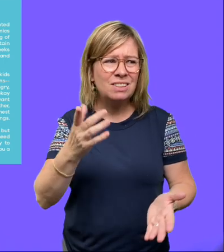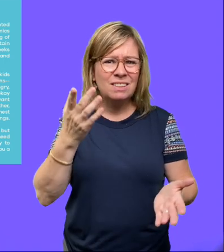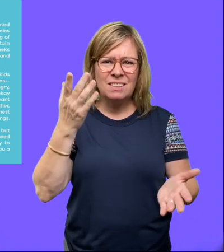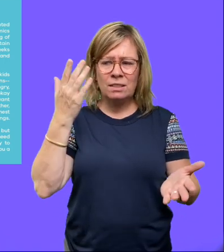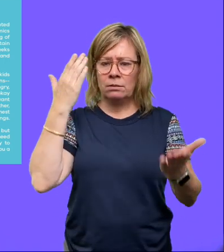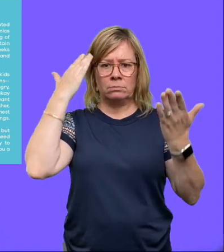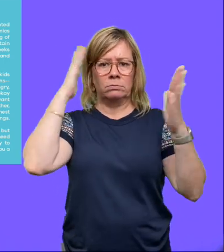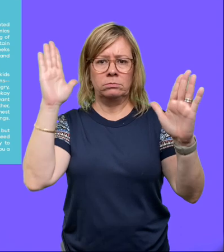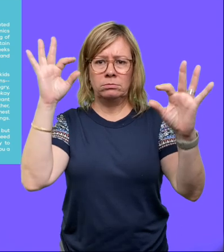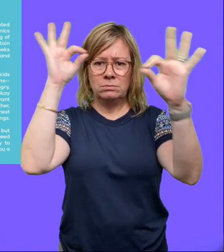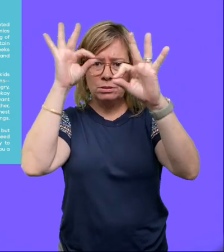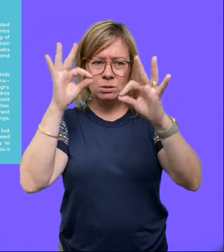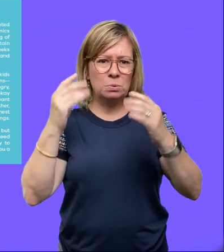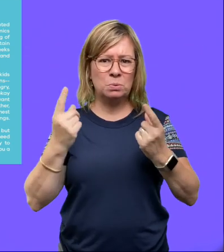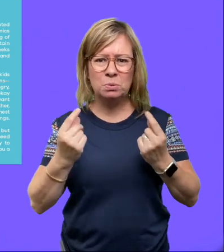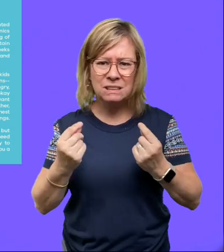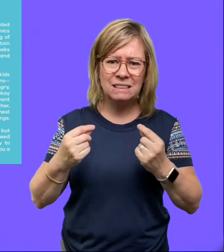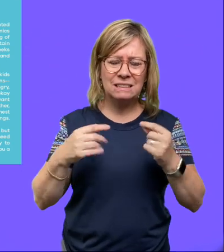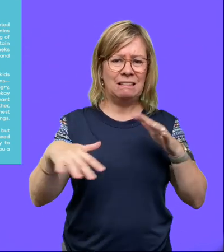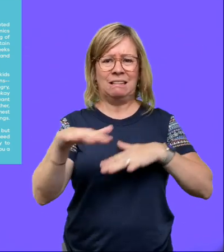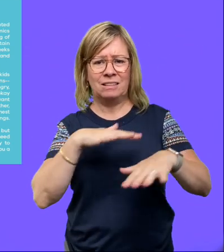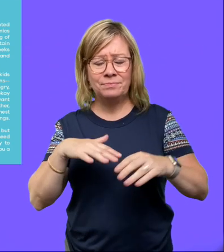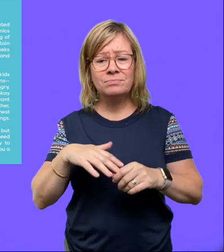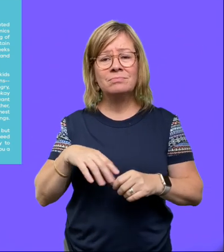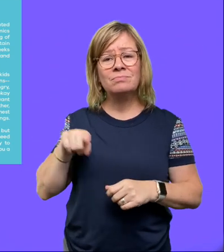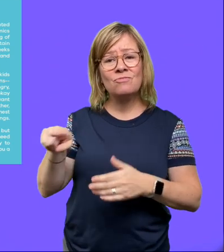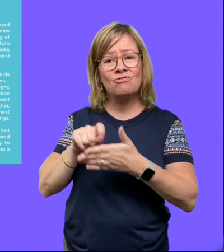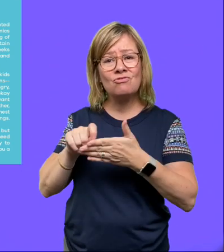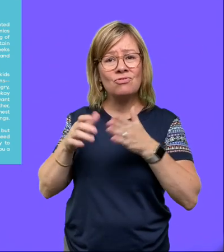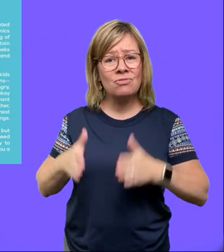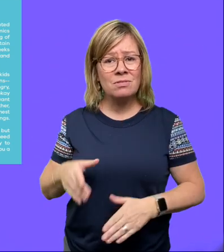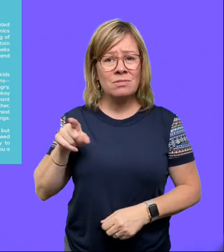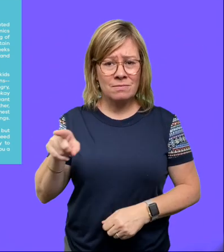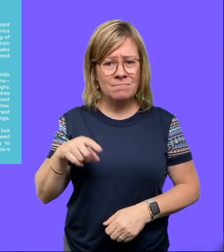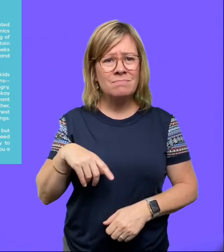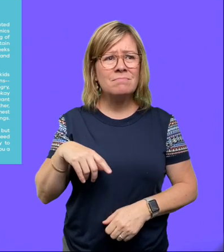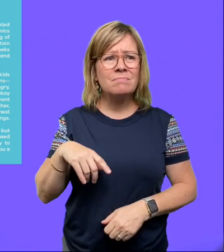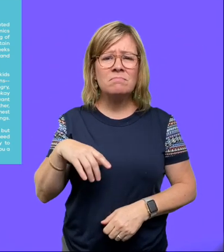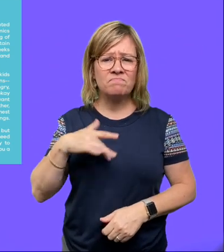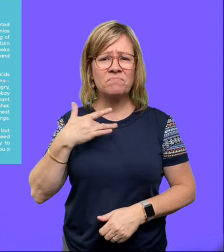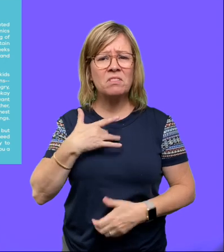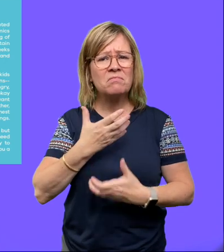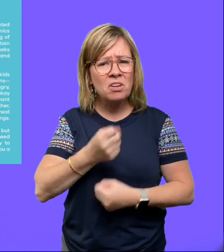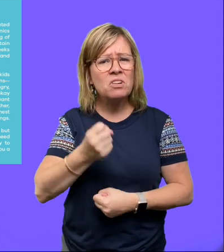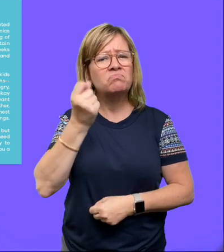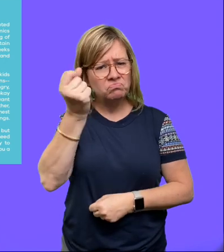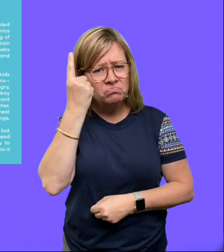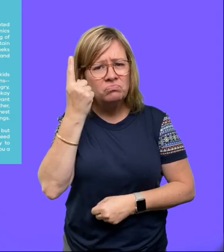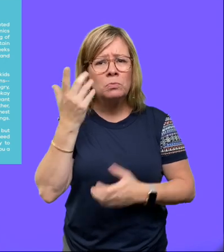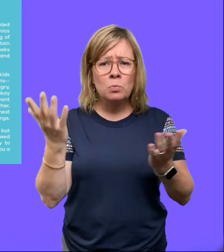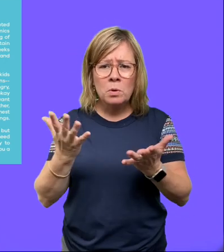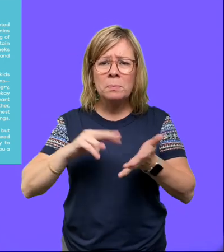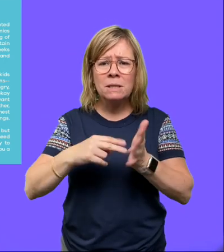uncertainty about what to do. The author has a pretty good understanding about